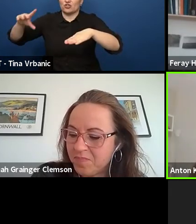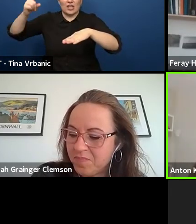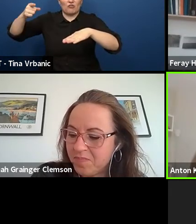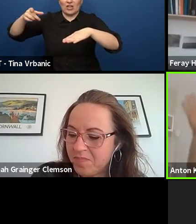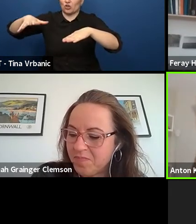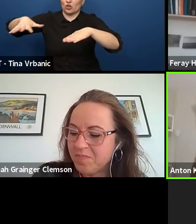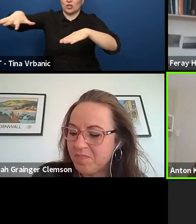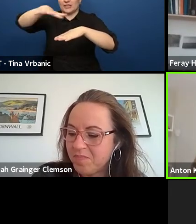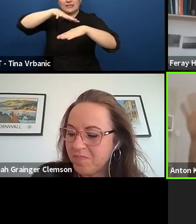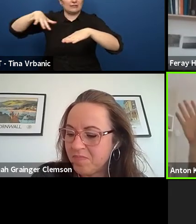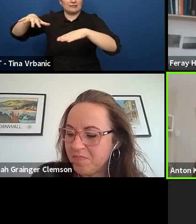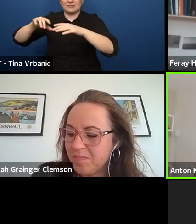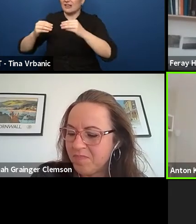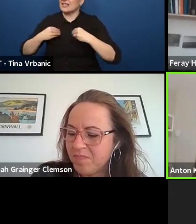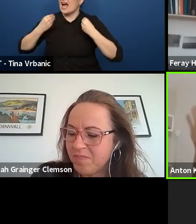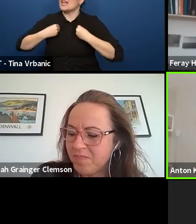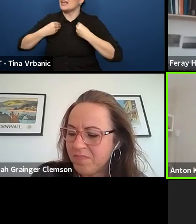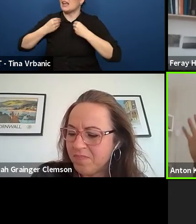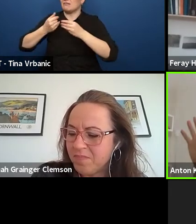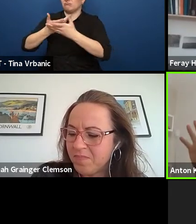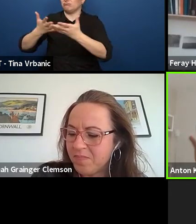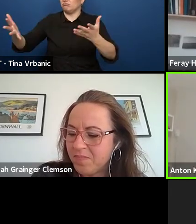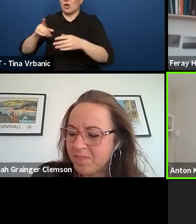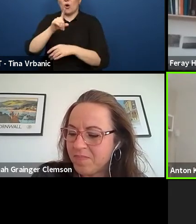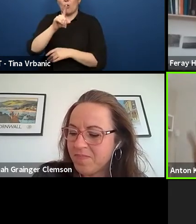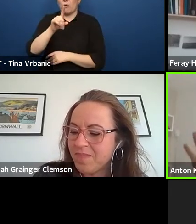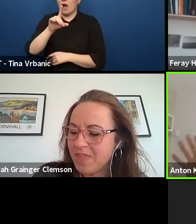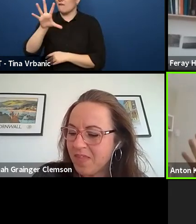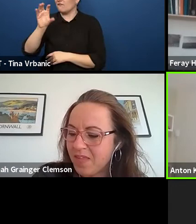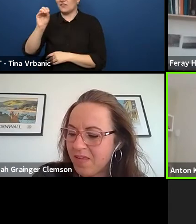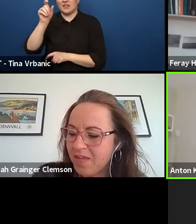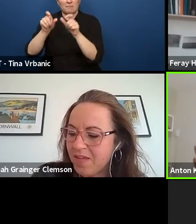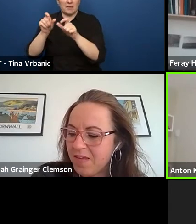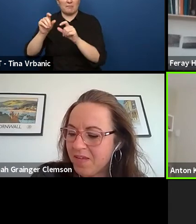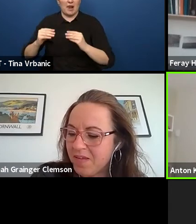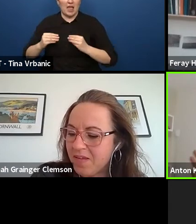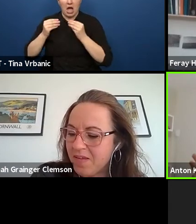So we were like 115 people, young under 25.